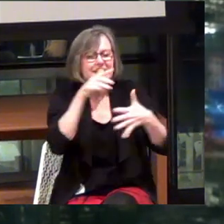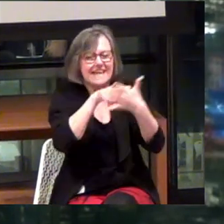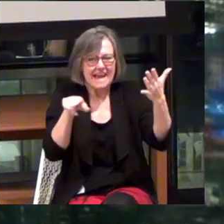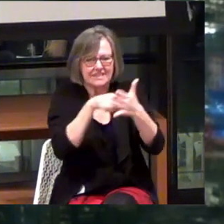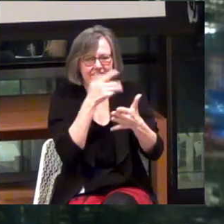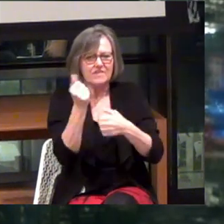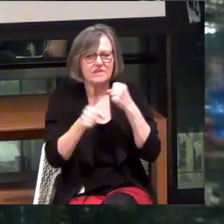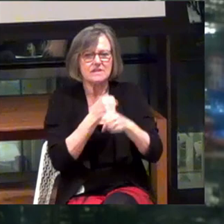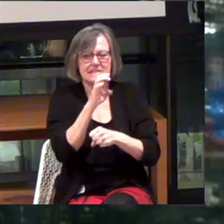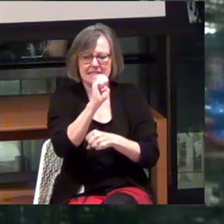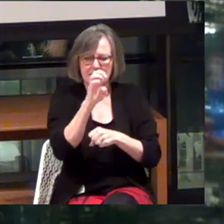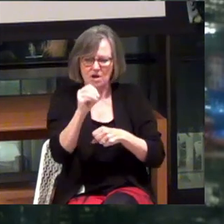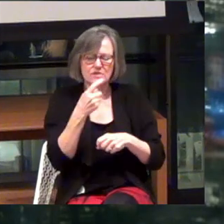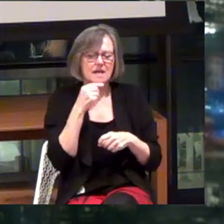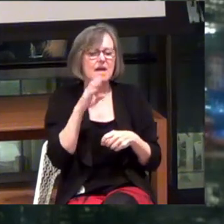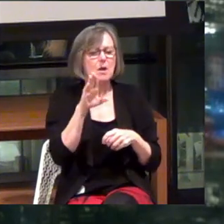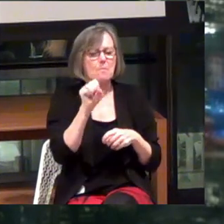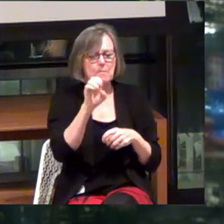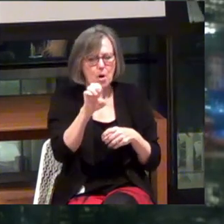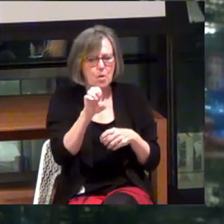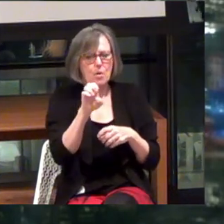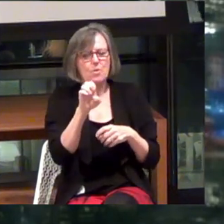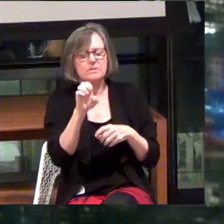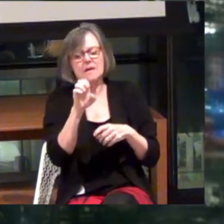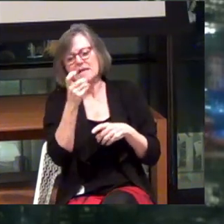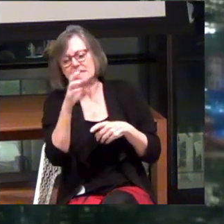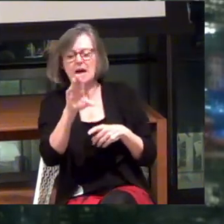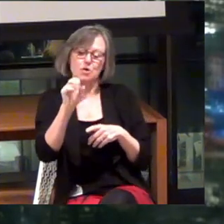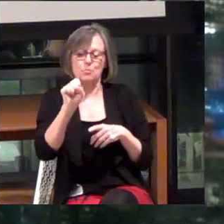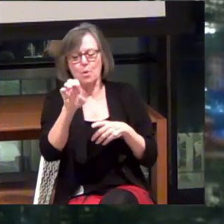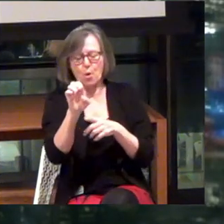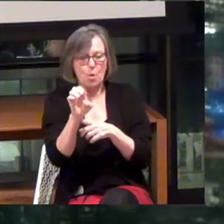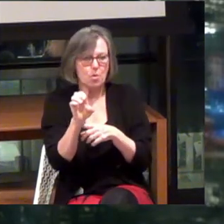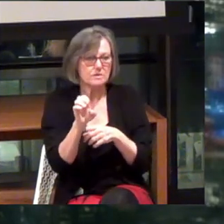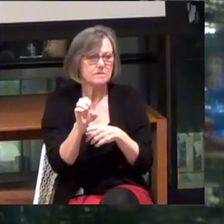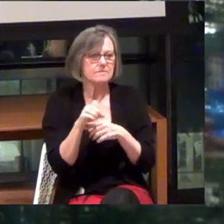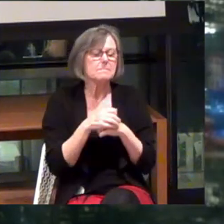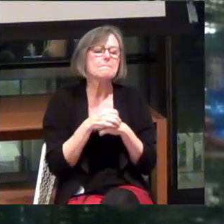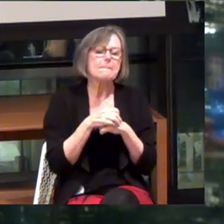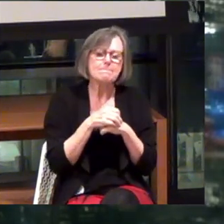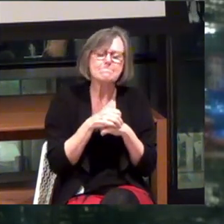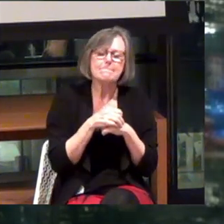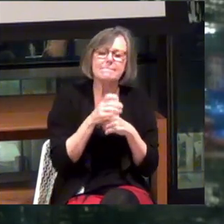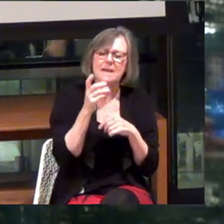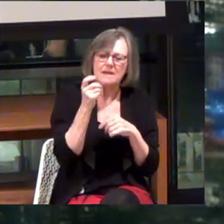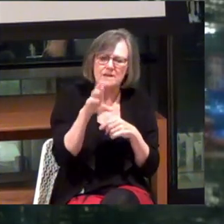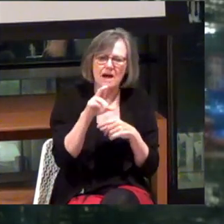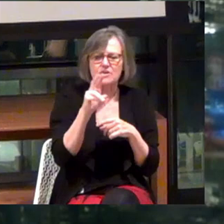The CEO came to him and said... Dr. Bose... Rest in peace, Dr. Bose. He said...